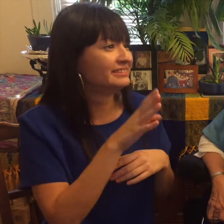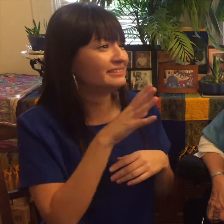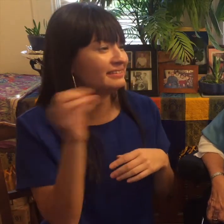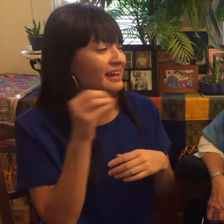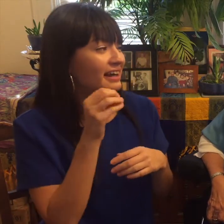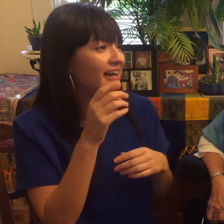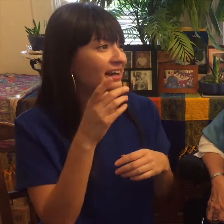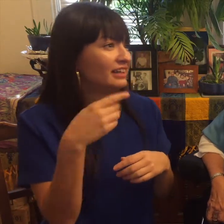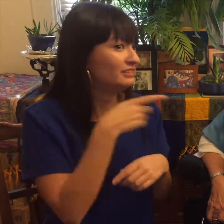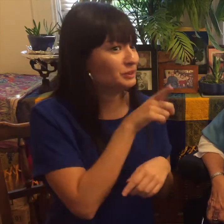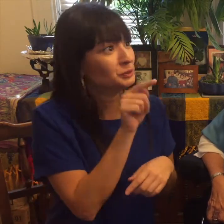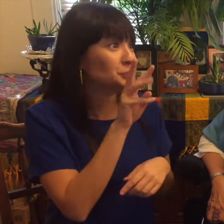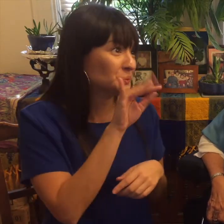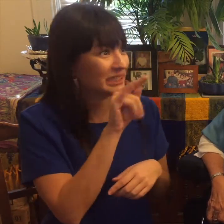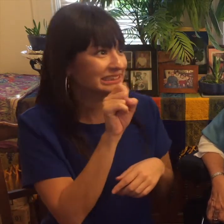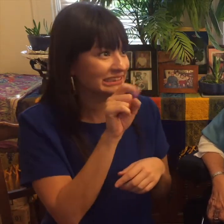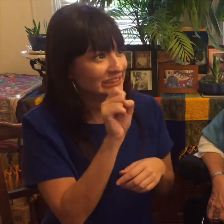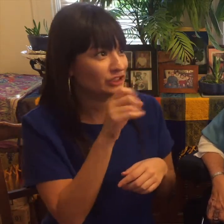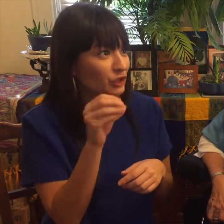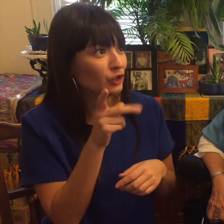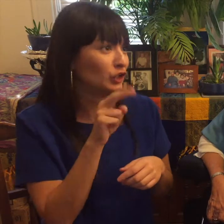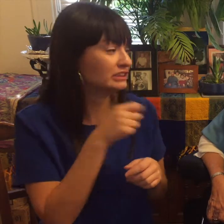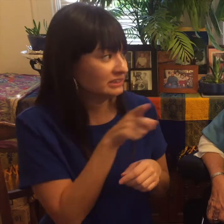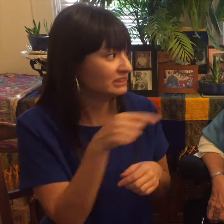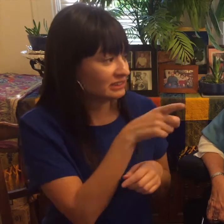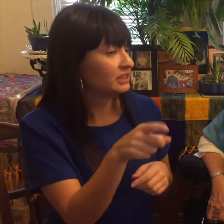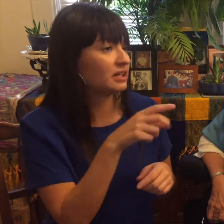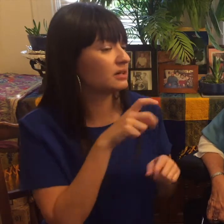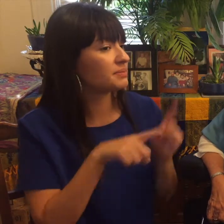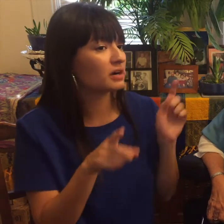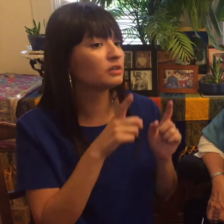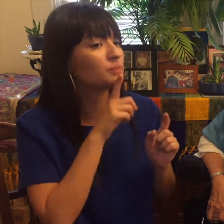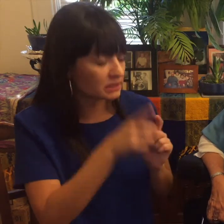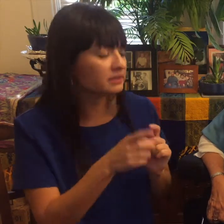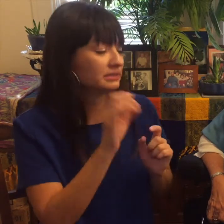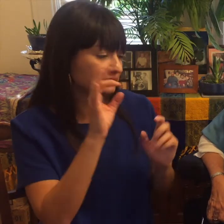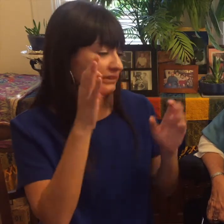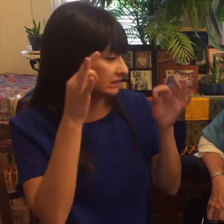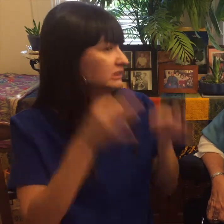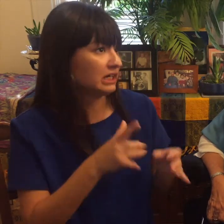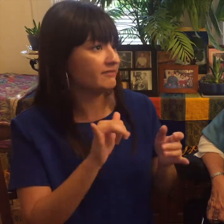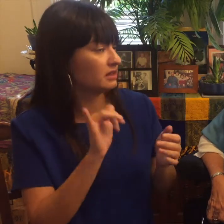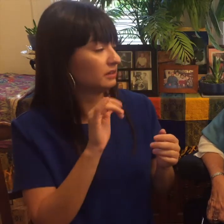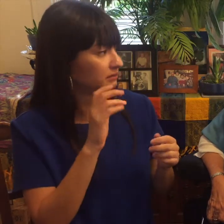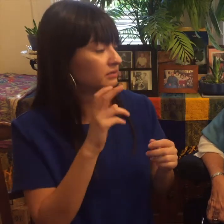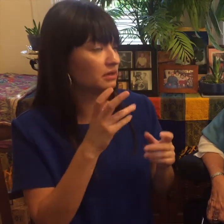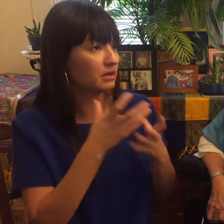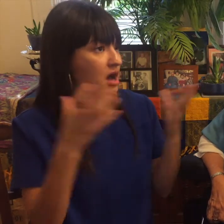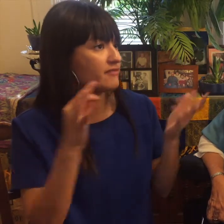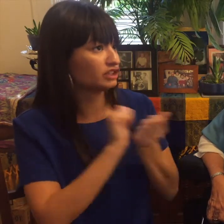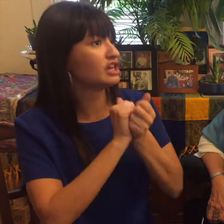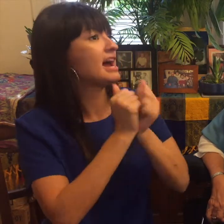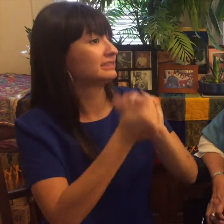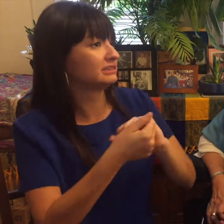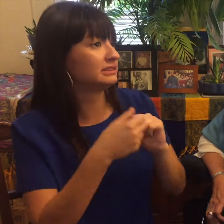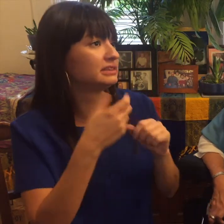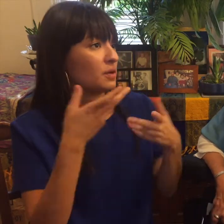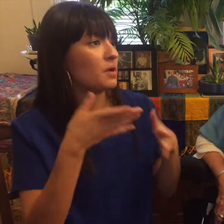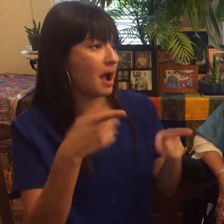bumps and some twists and turns really it was definitely there were a lot of